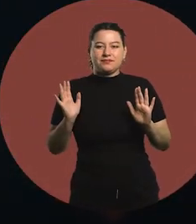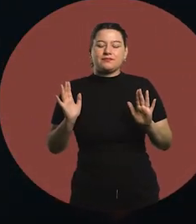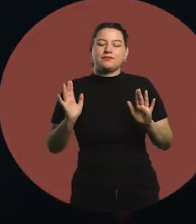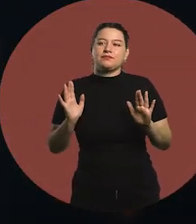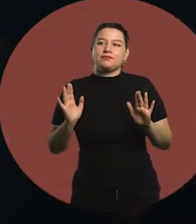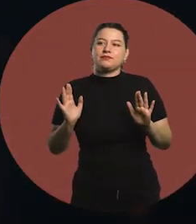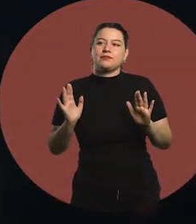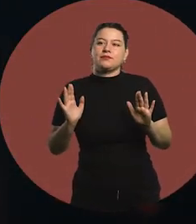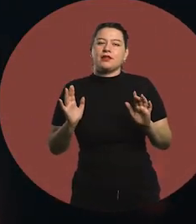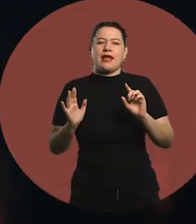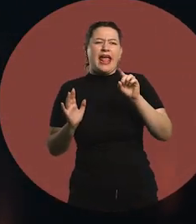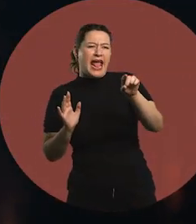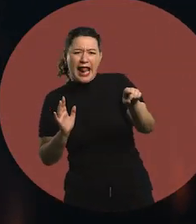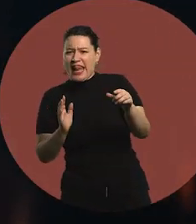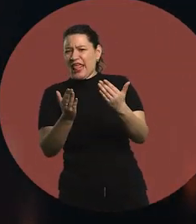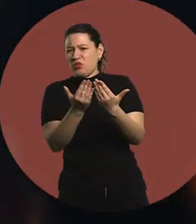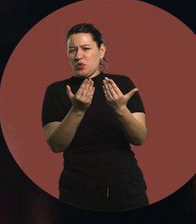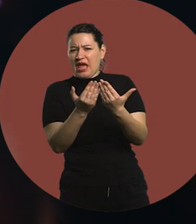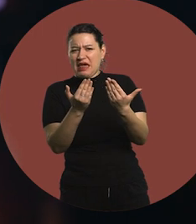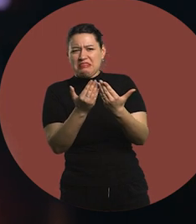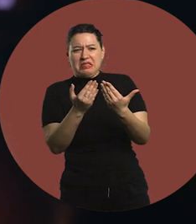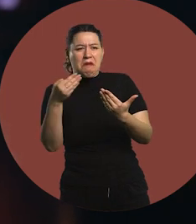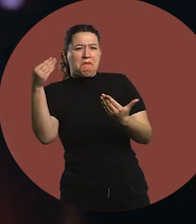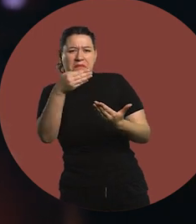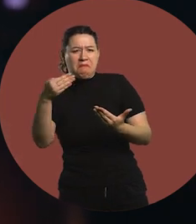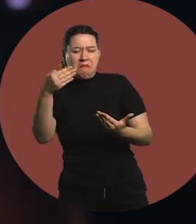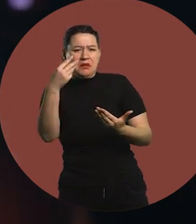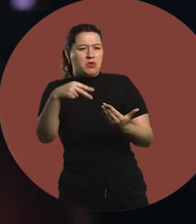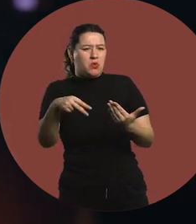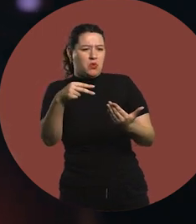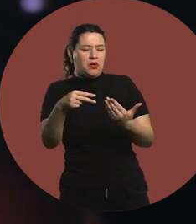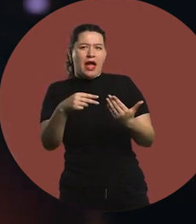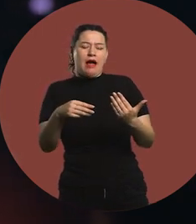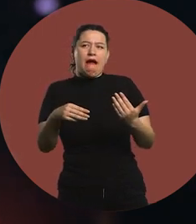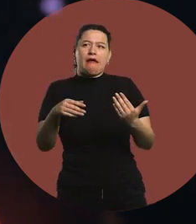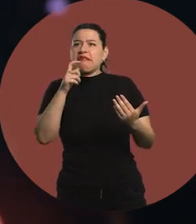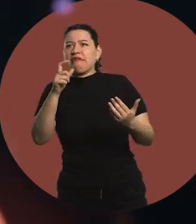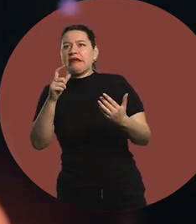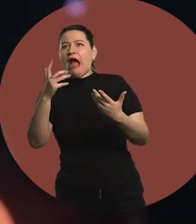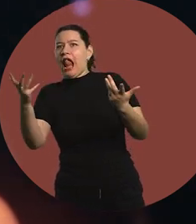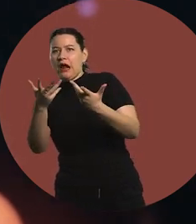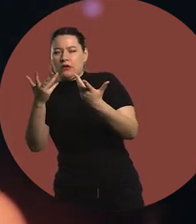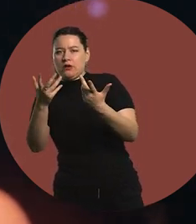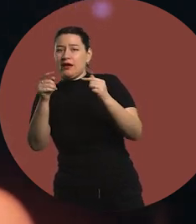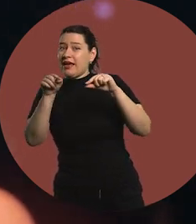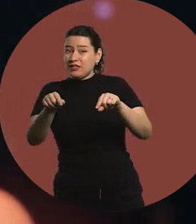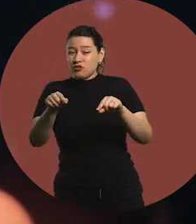If a student doesn't participate, he is this or that thing. That's the assumption.